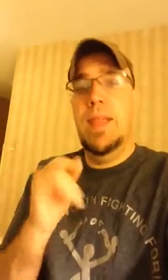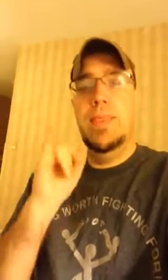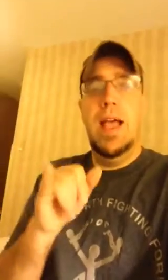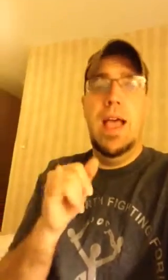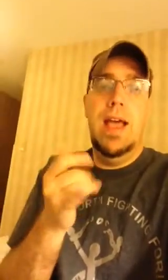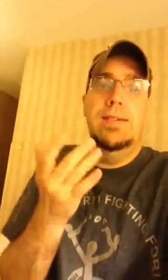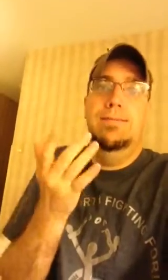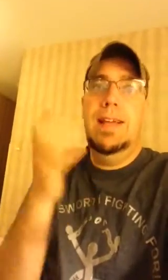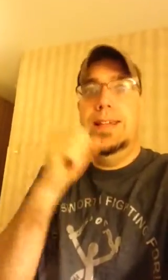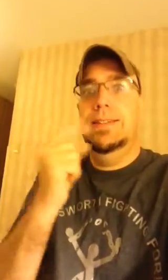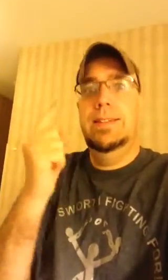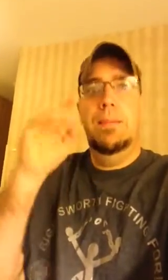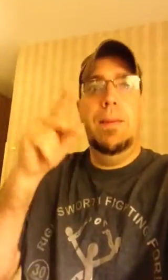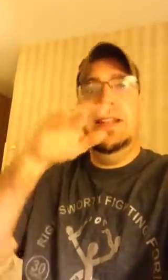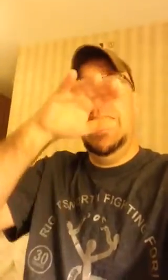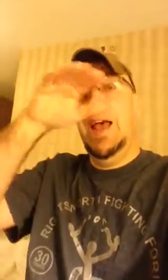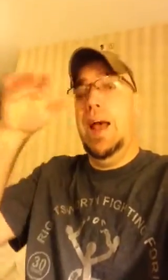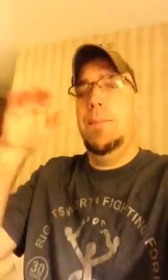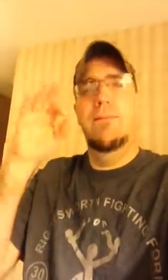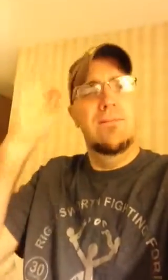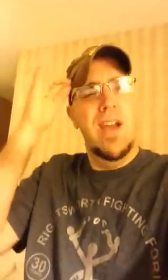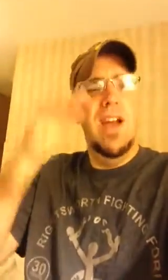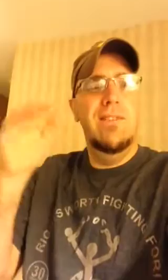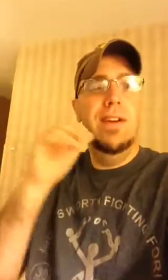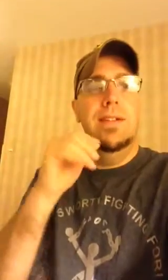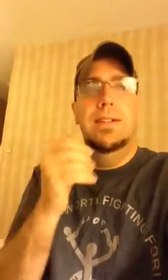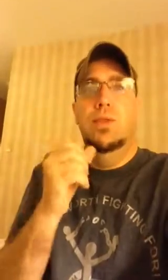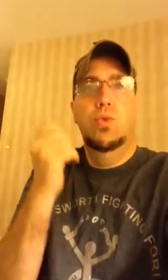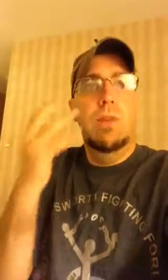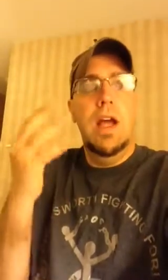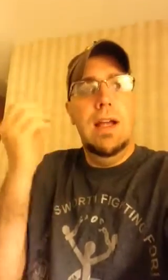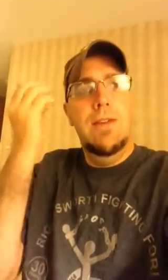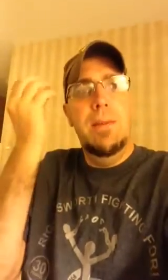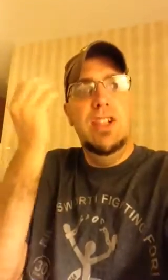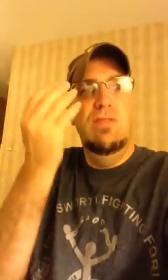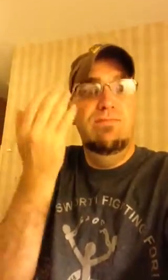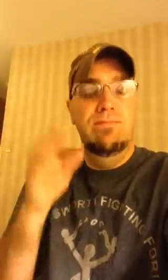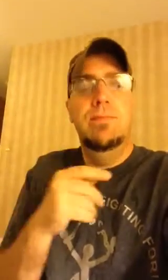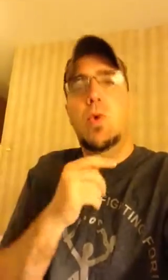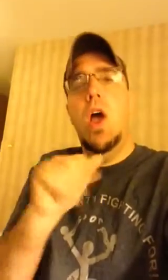I guess people in Federal level might have too many information.